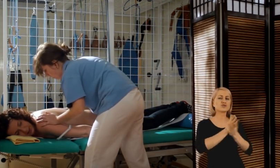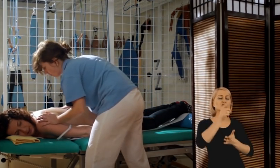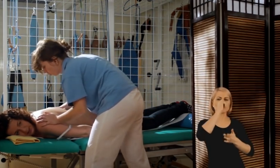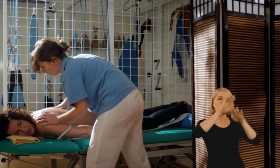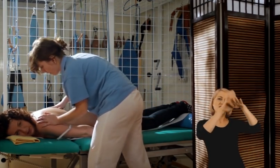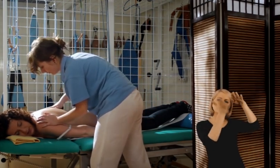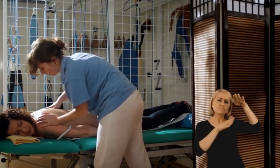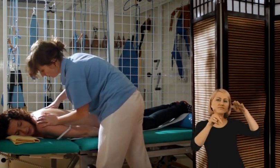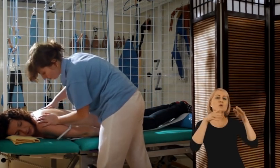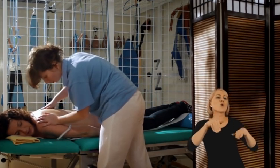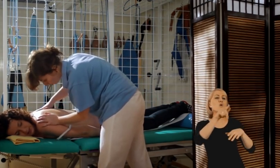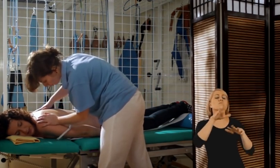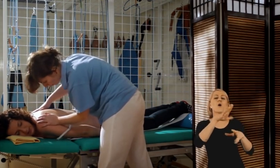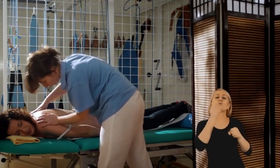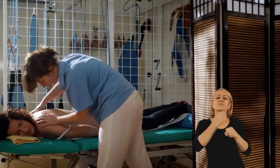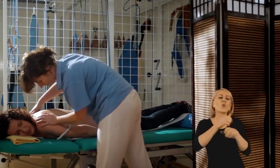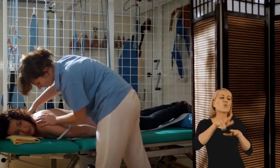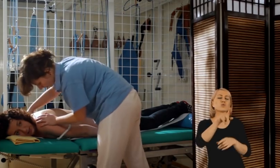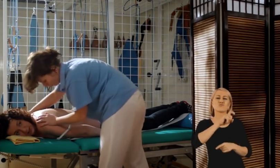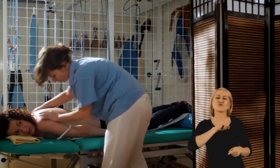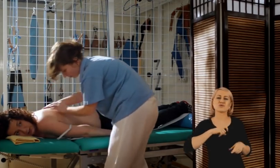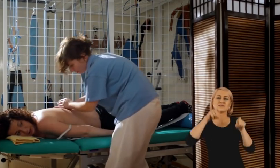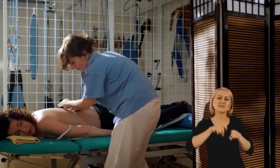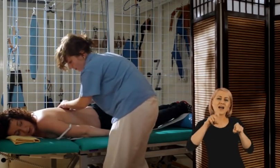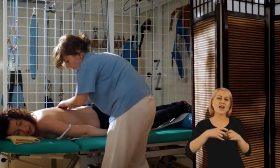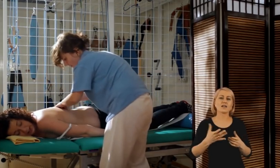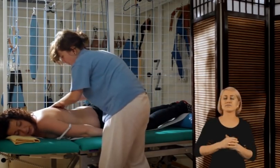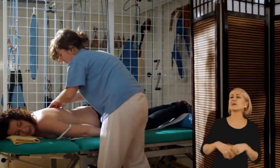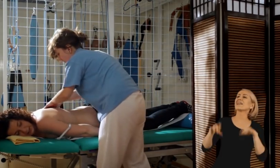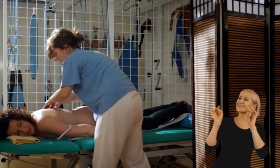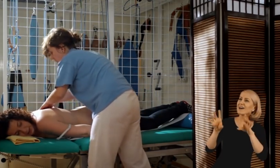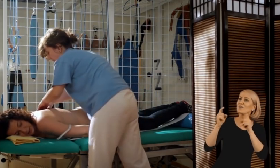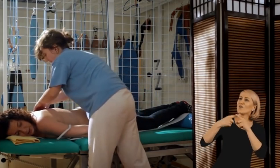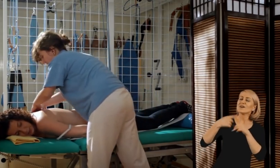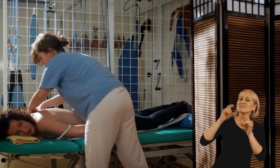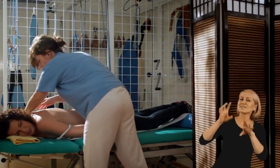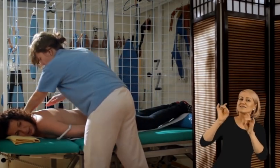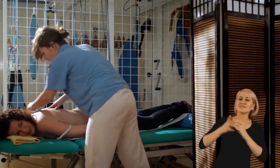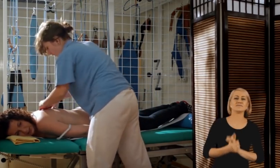do you have a sitting job? Yes, I sit a lot at work.